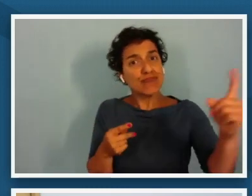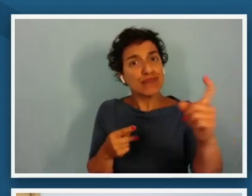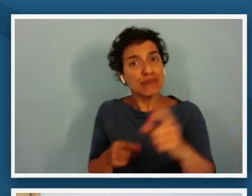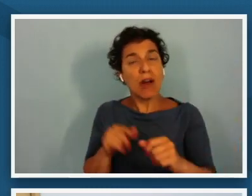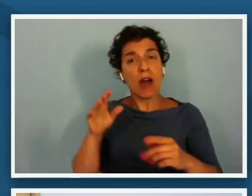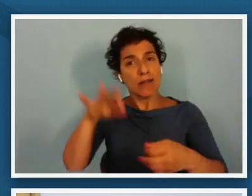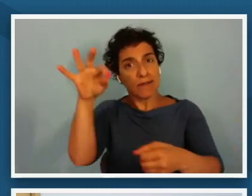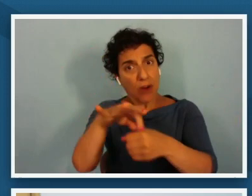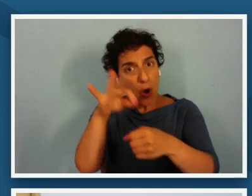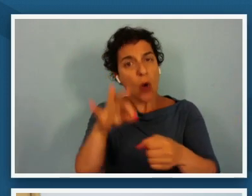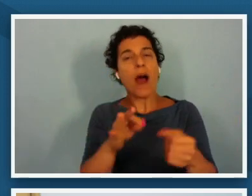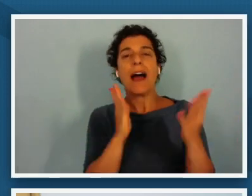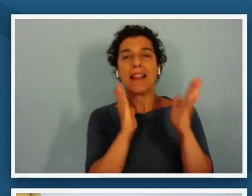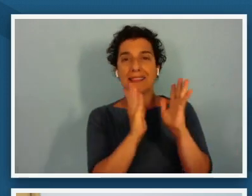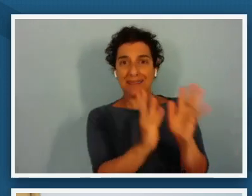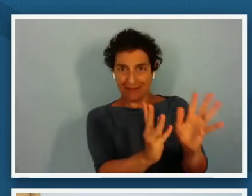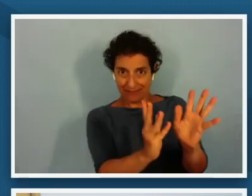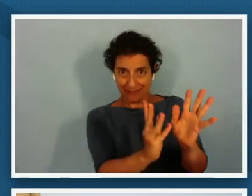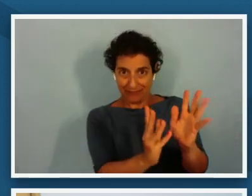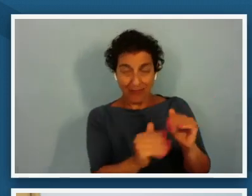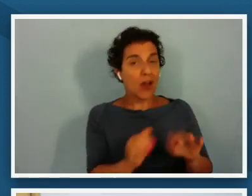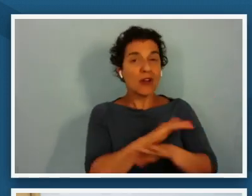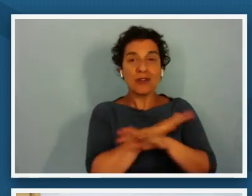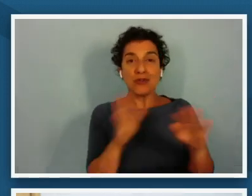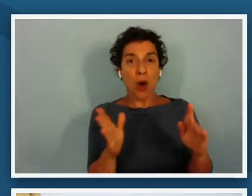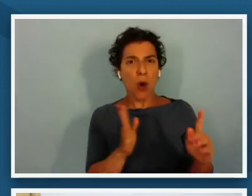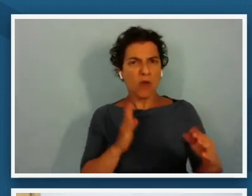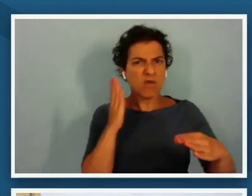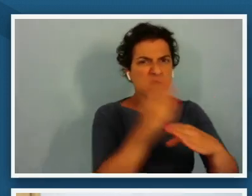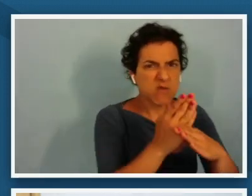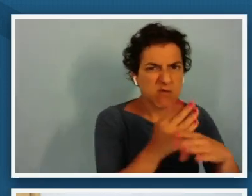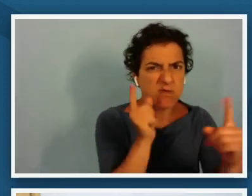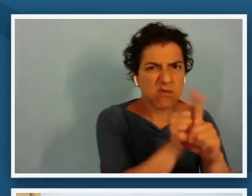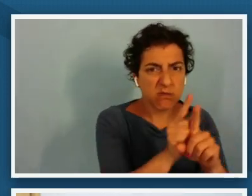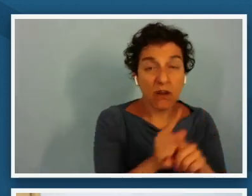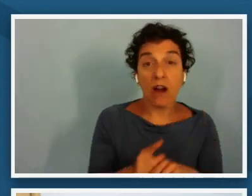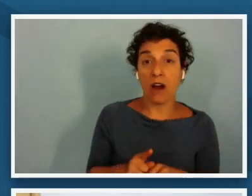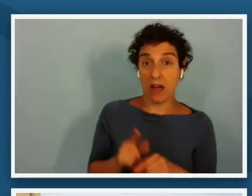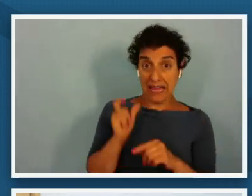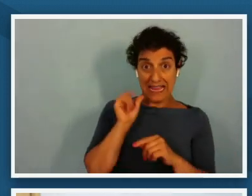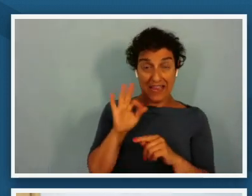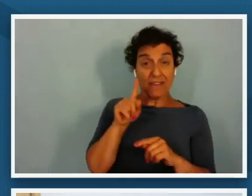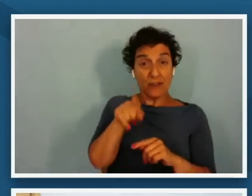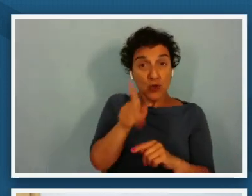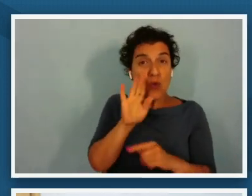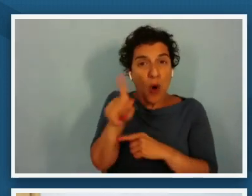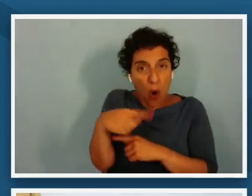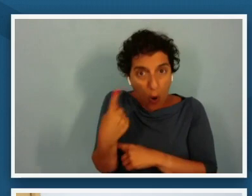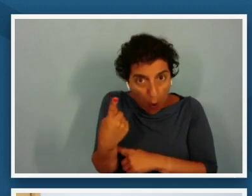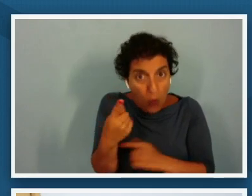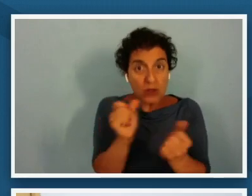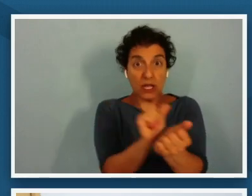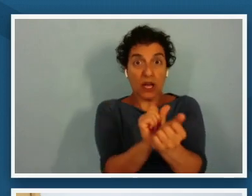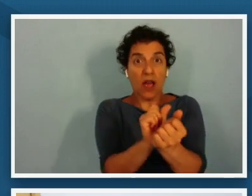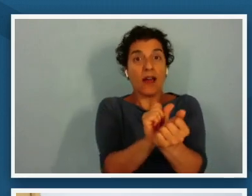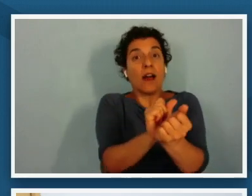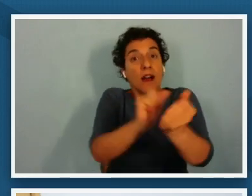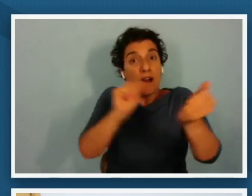let him alone don't disturb him if you will only untie his hands and